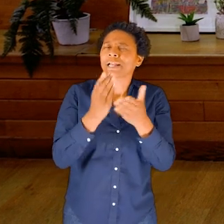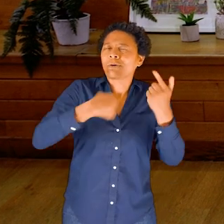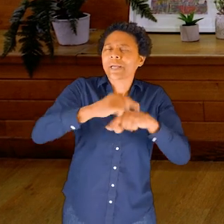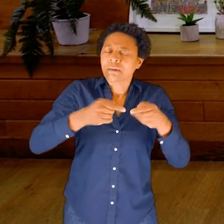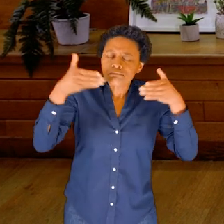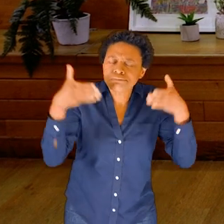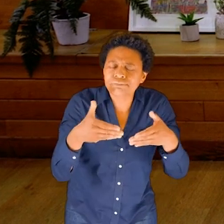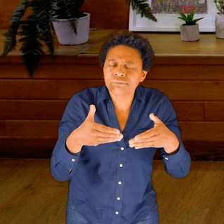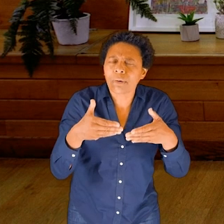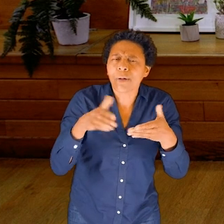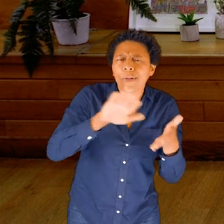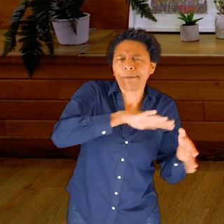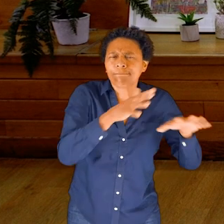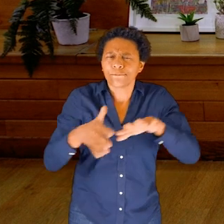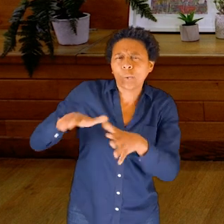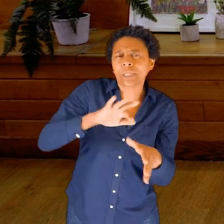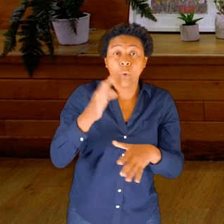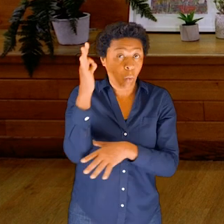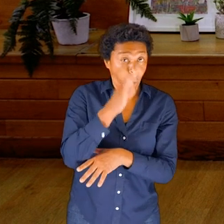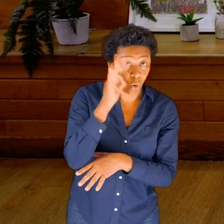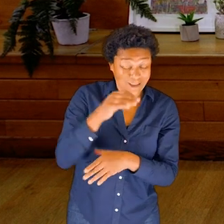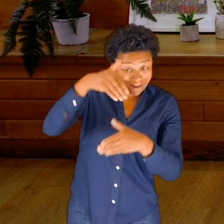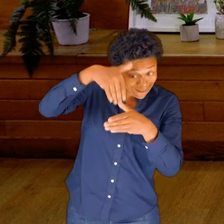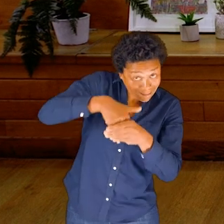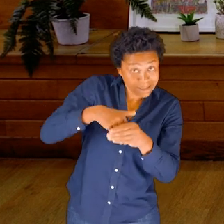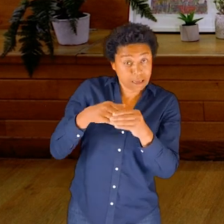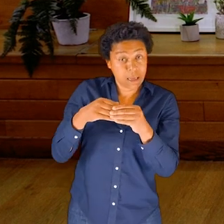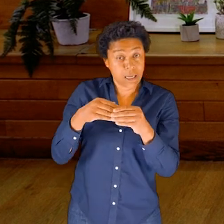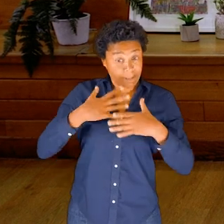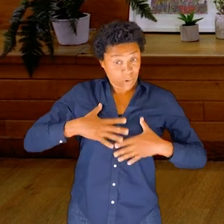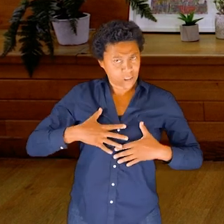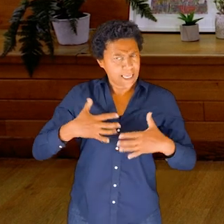and how they help us to move; how the fluids might support our moving.